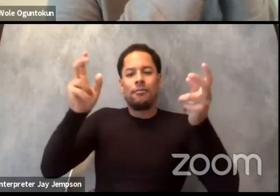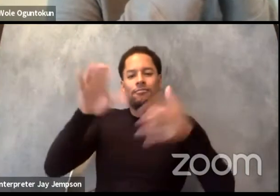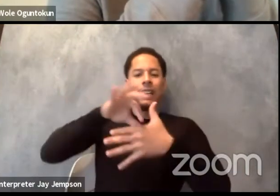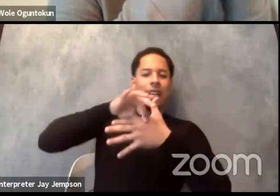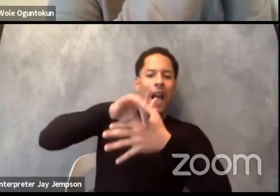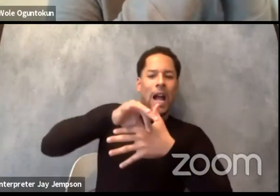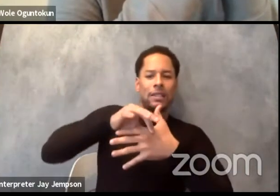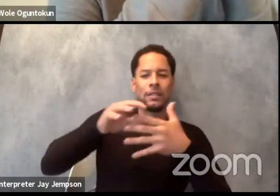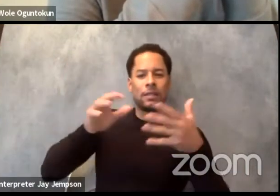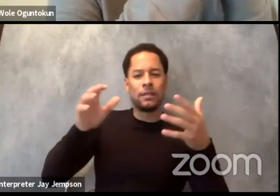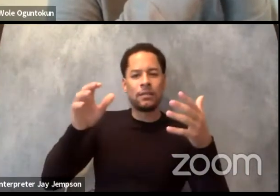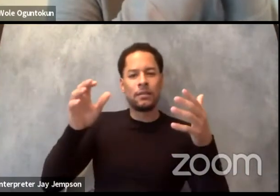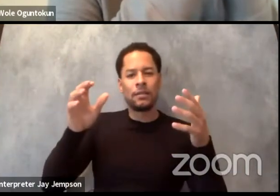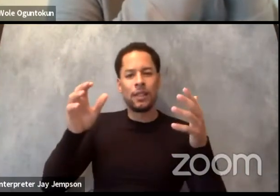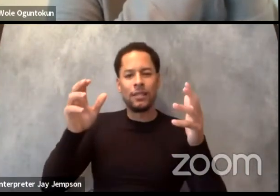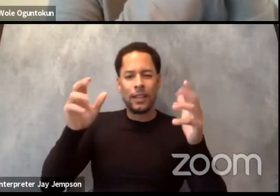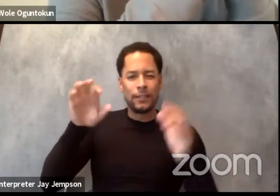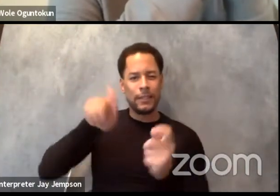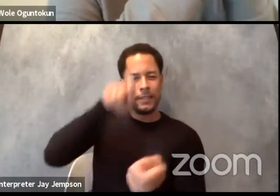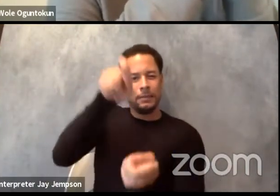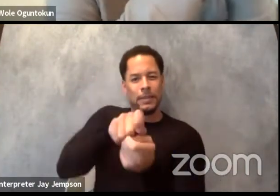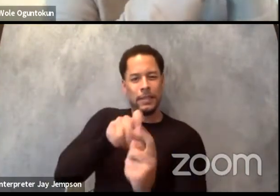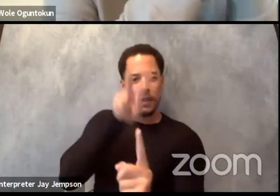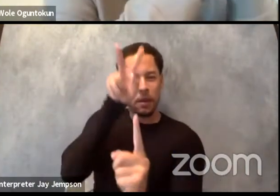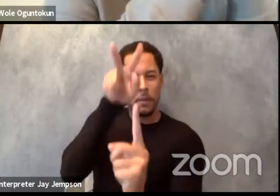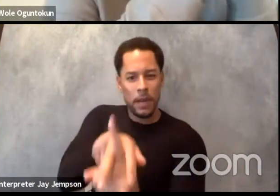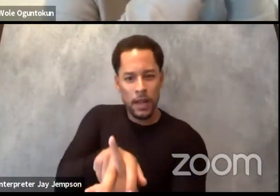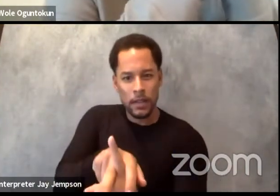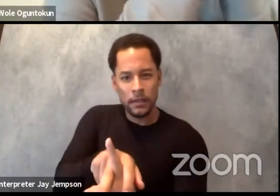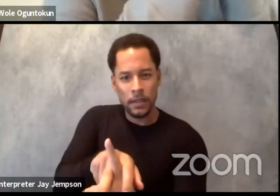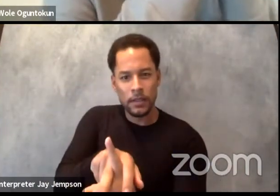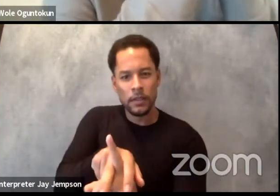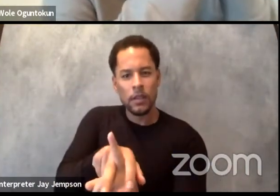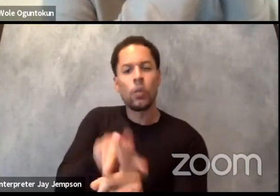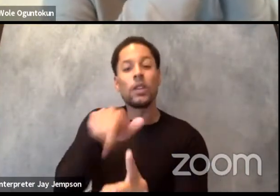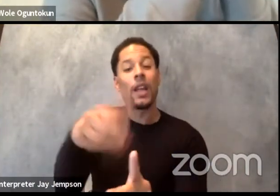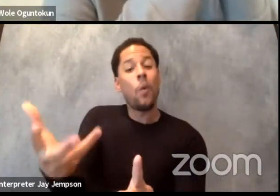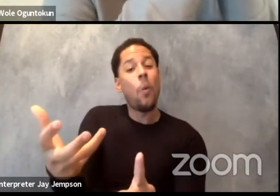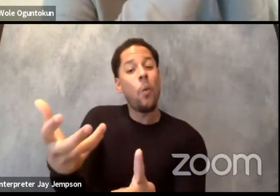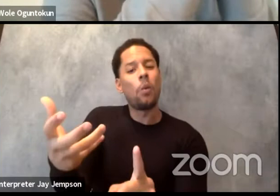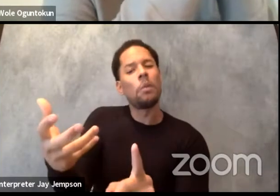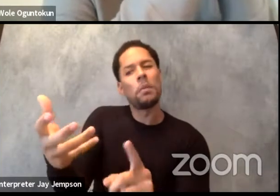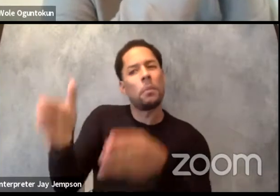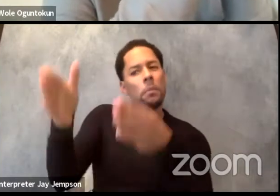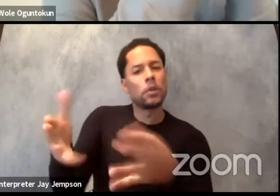That this is what they look for, they are looking for the Egyptian-ness in the work and the African-ness in the work